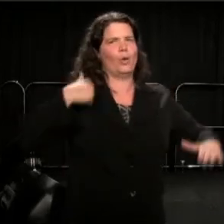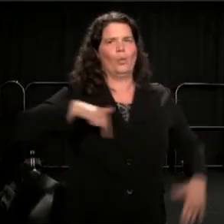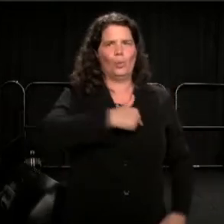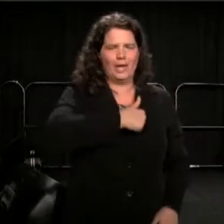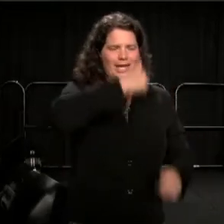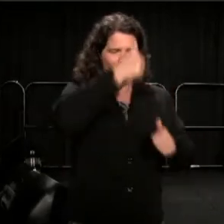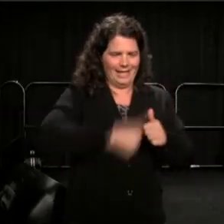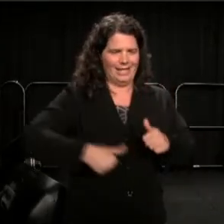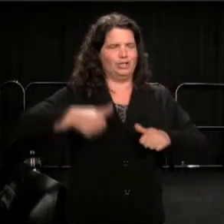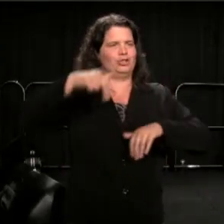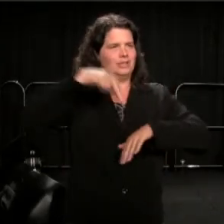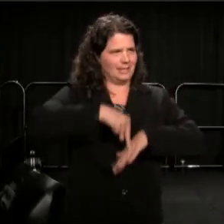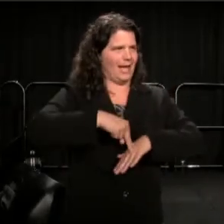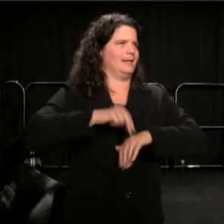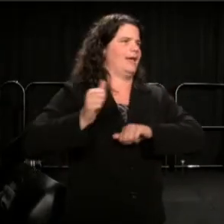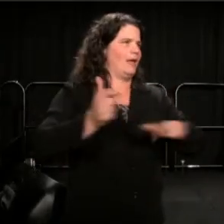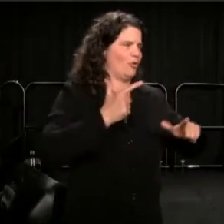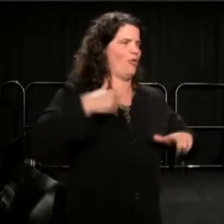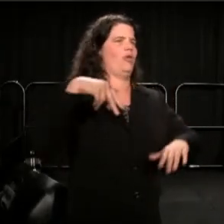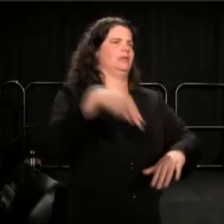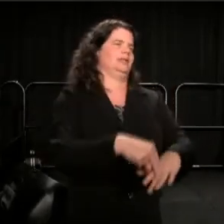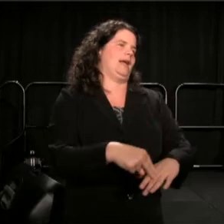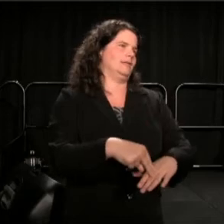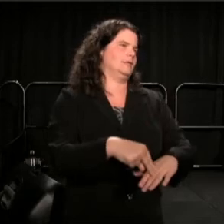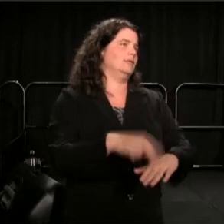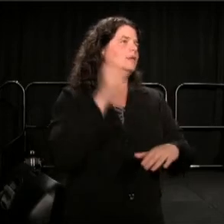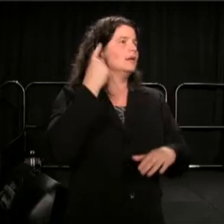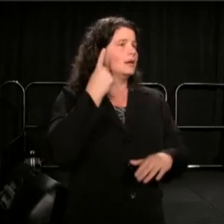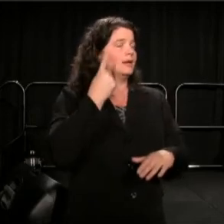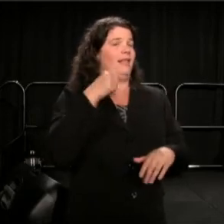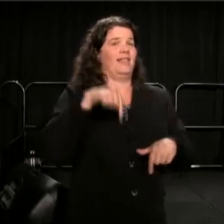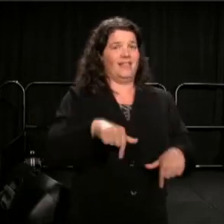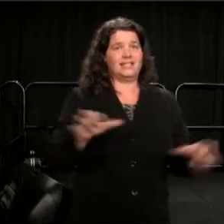We find ourselves in the midst of an economical security and moral crisis.